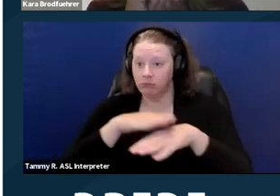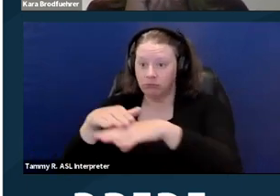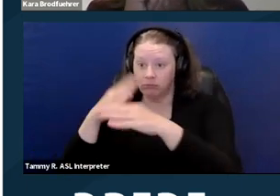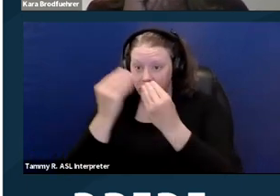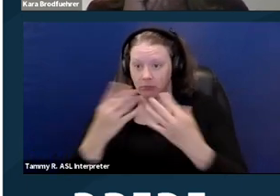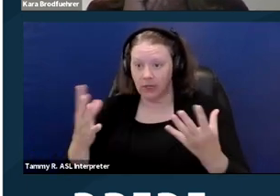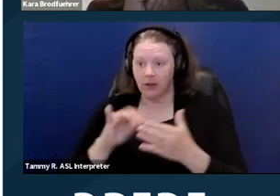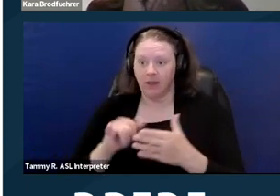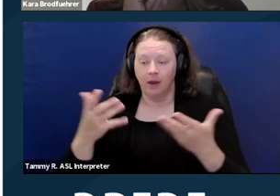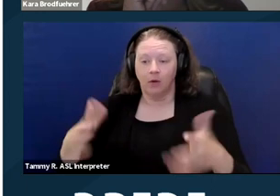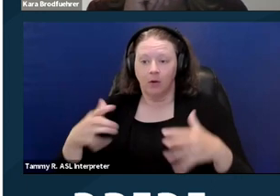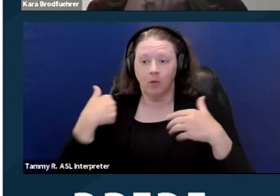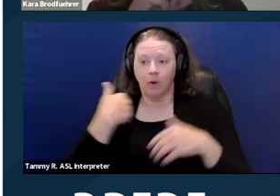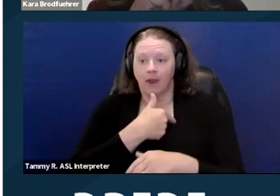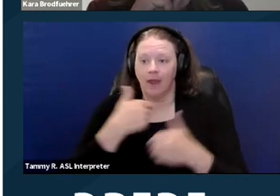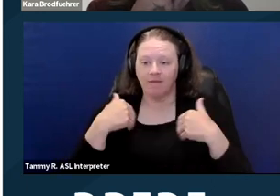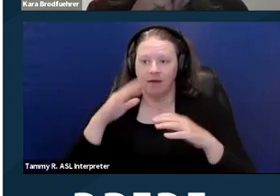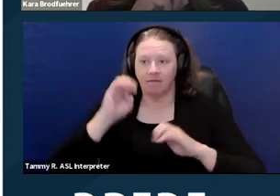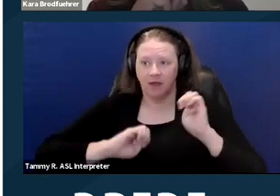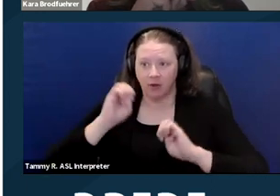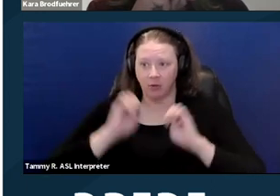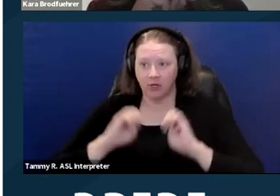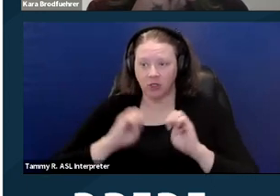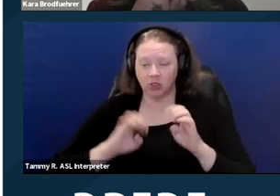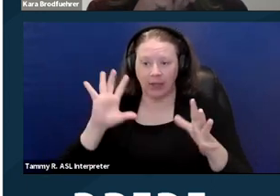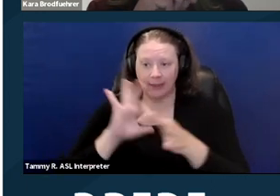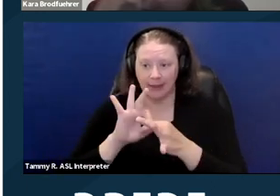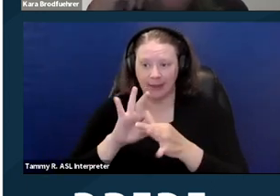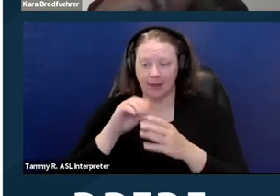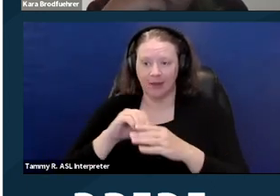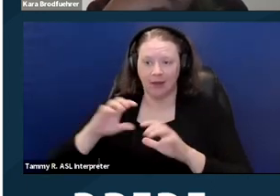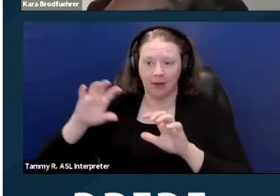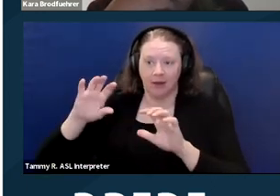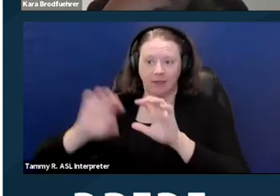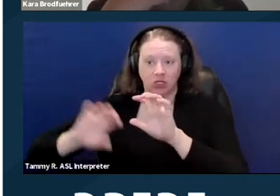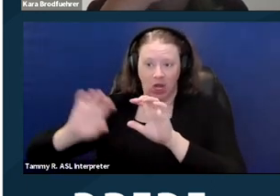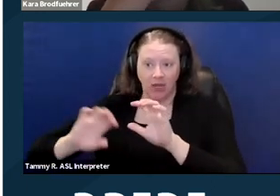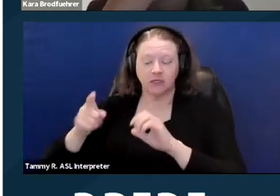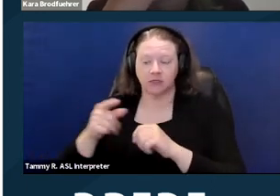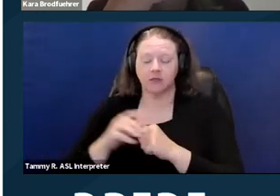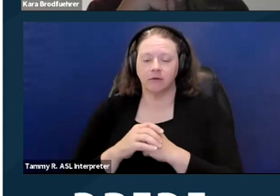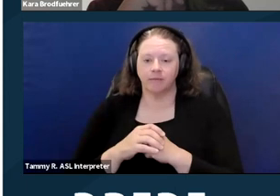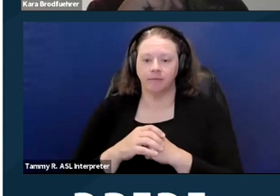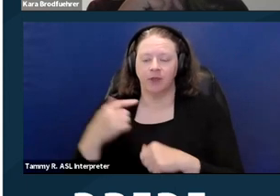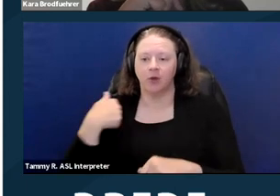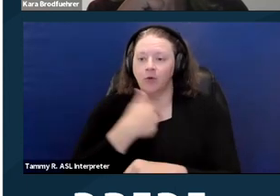that there is an evaluation link in the webinar chat. We would really appreciate it